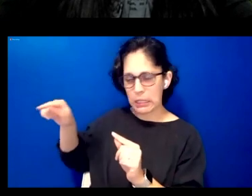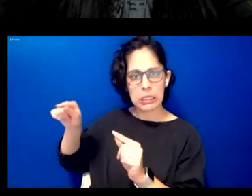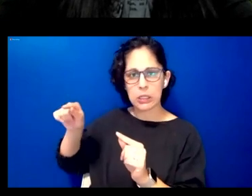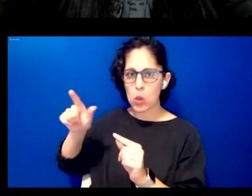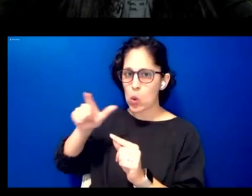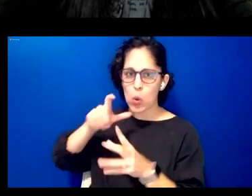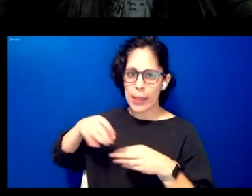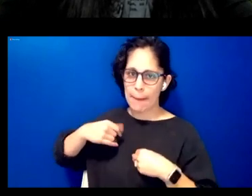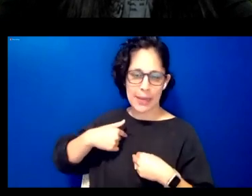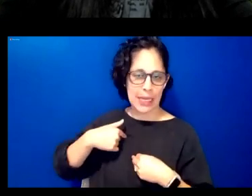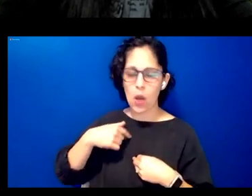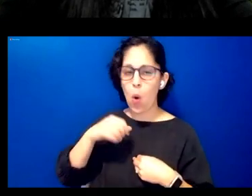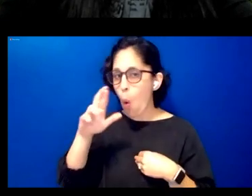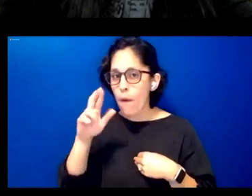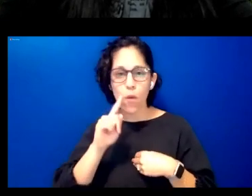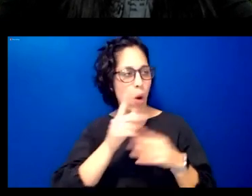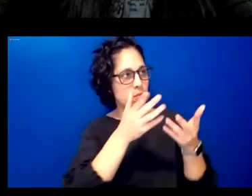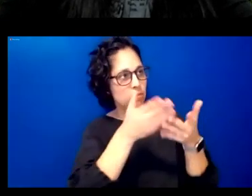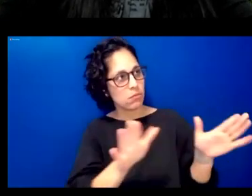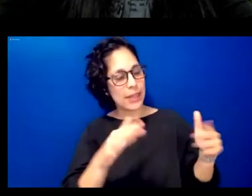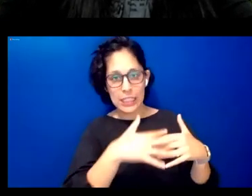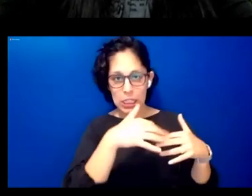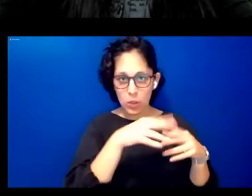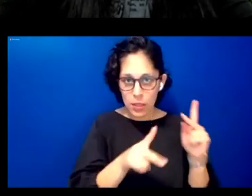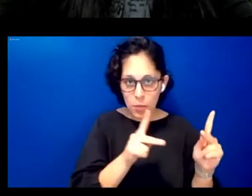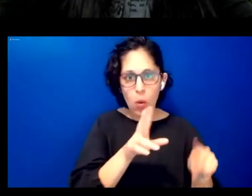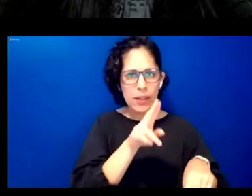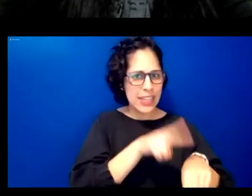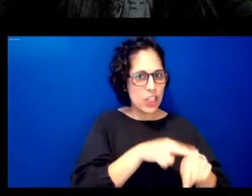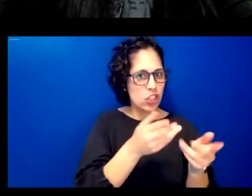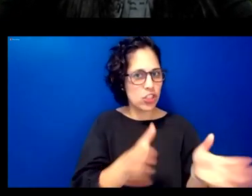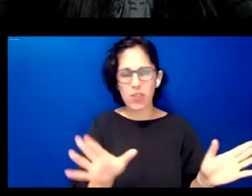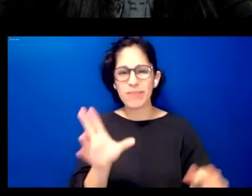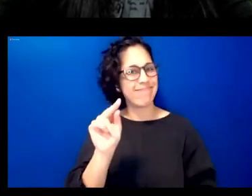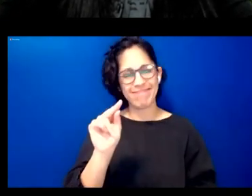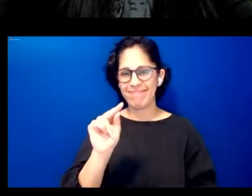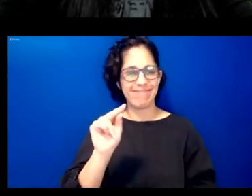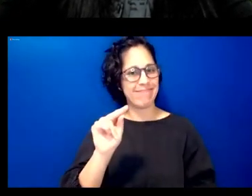for indigenous peoples communities and nations in general i want to emphasize that there